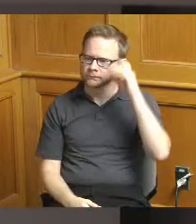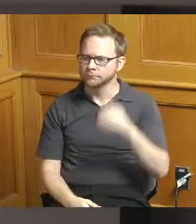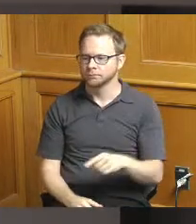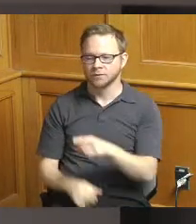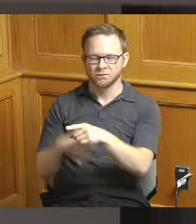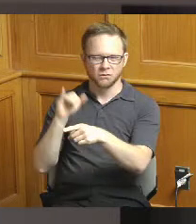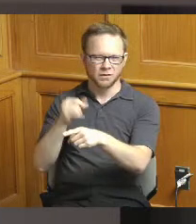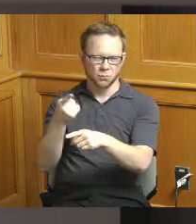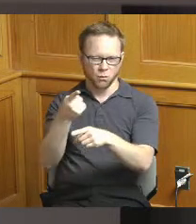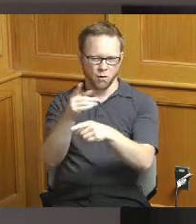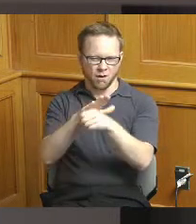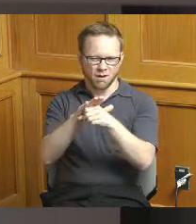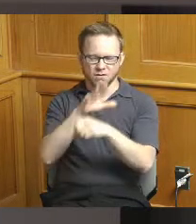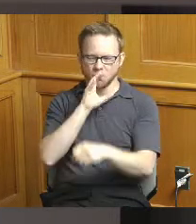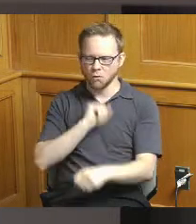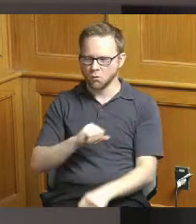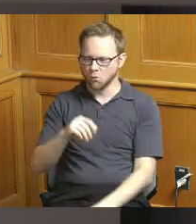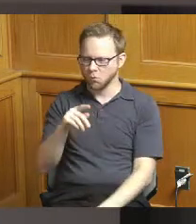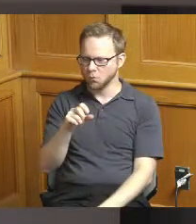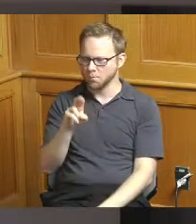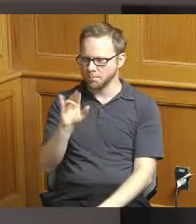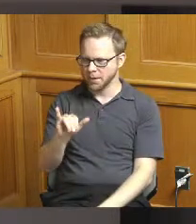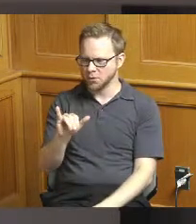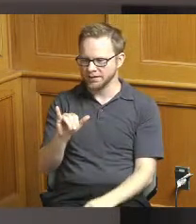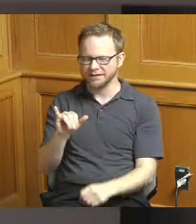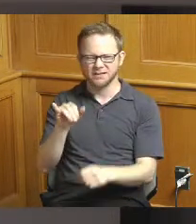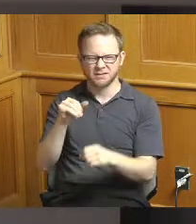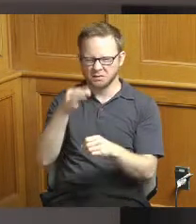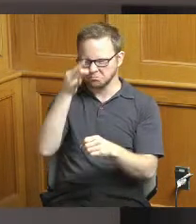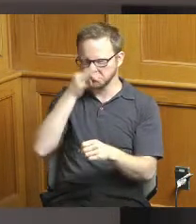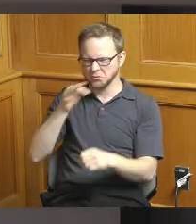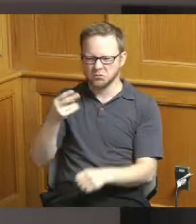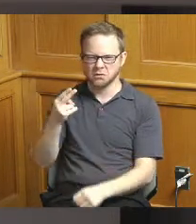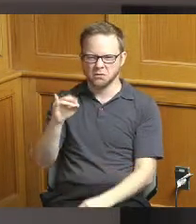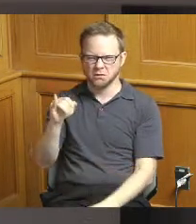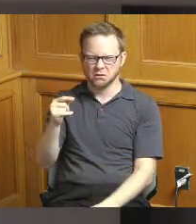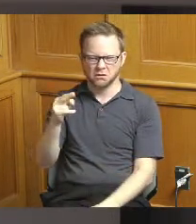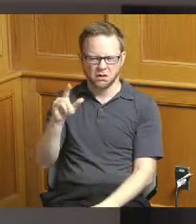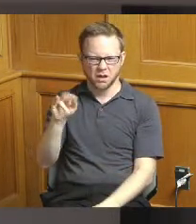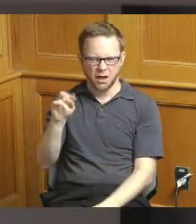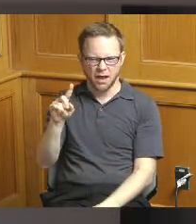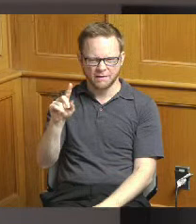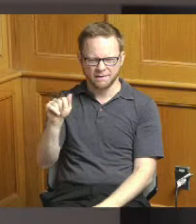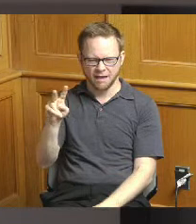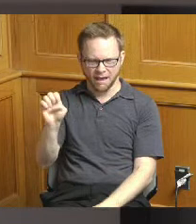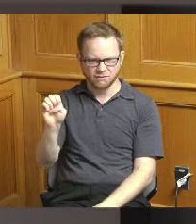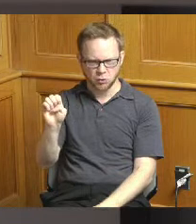the old Perry and Derrick site off of Highland Avenue some of these buildings likely need to